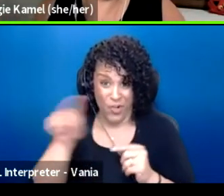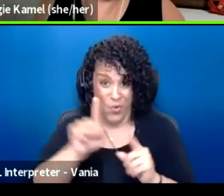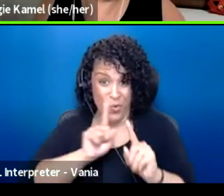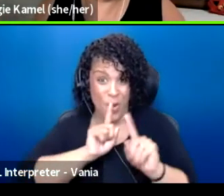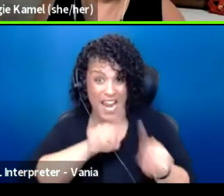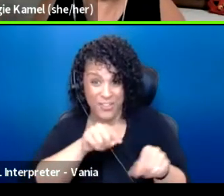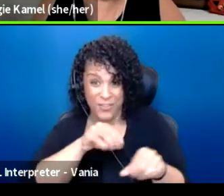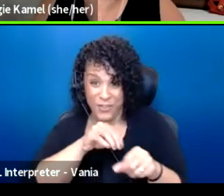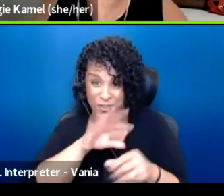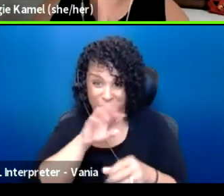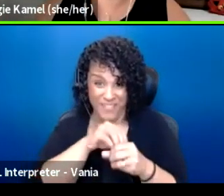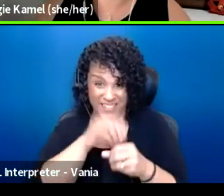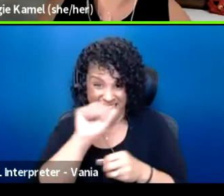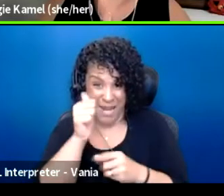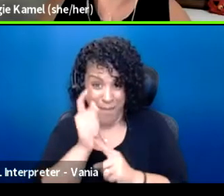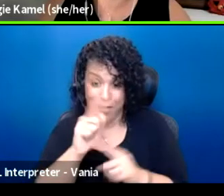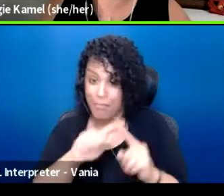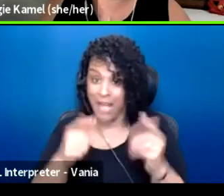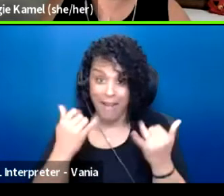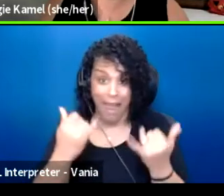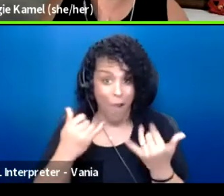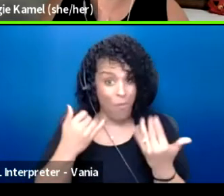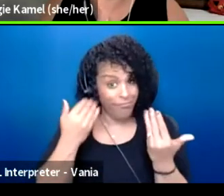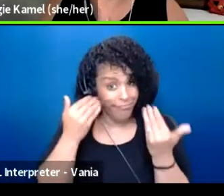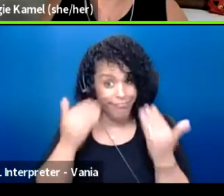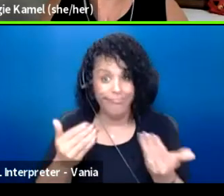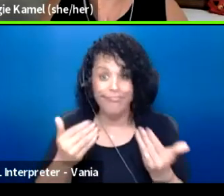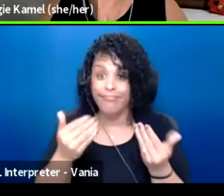But I pose it to you, like, what is theater?